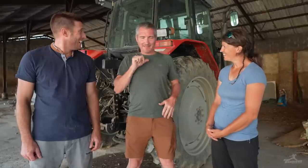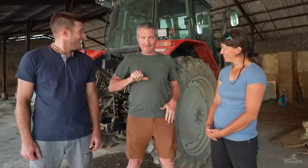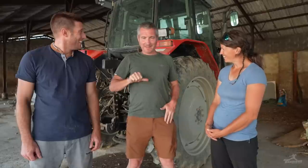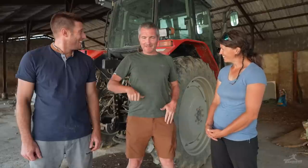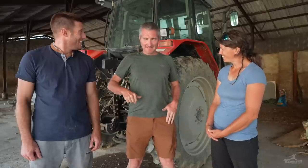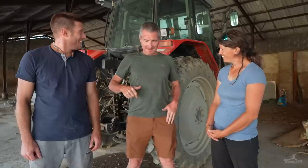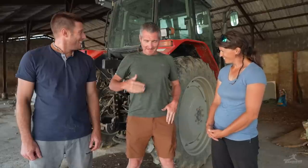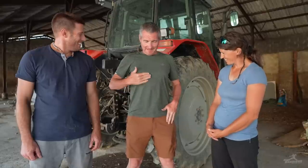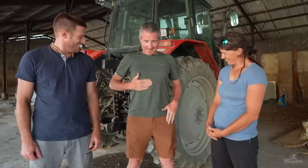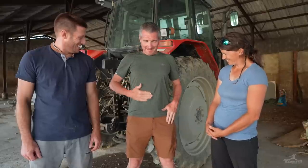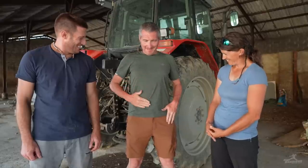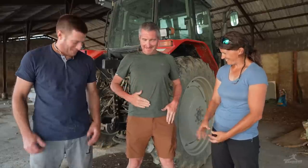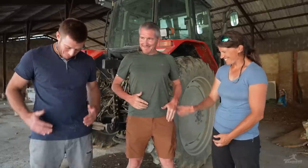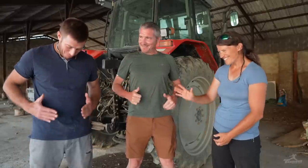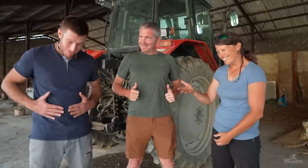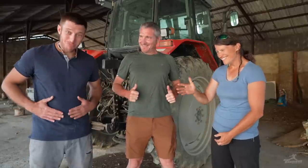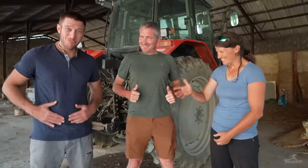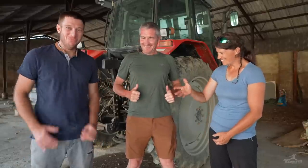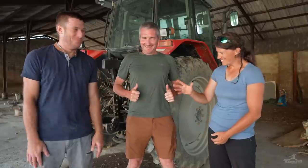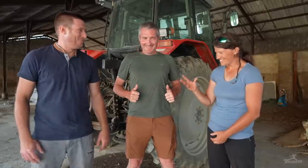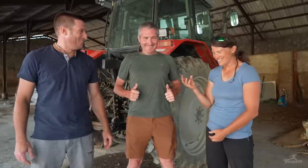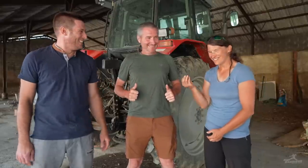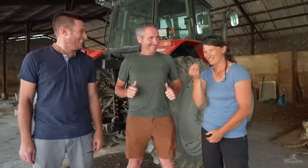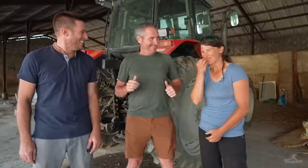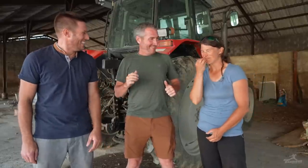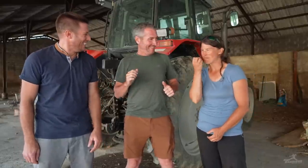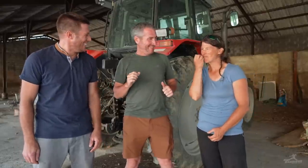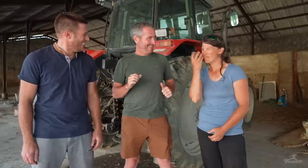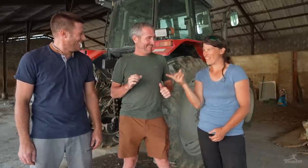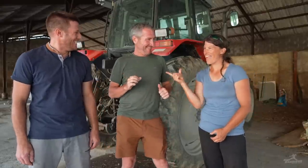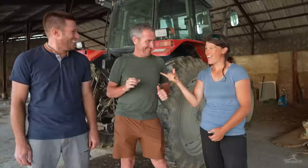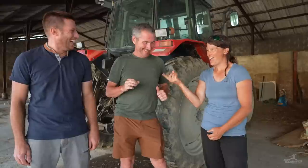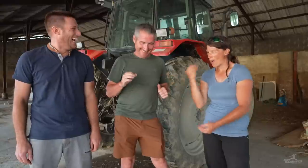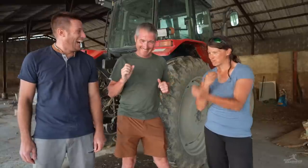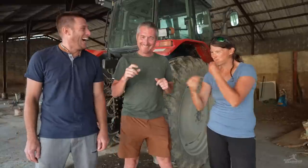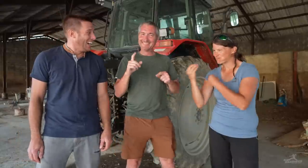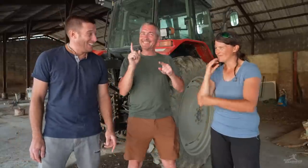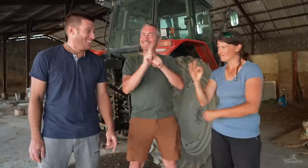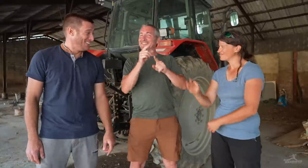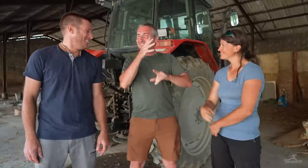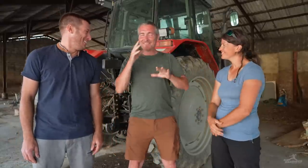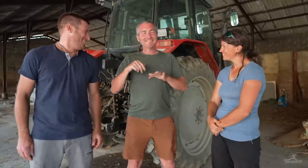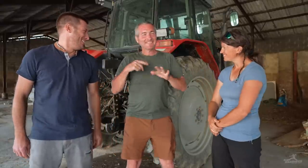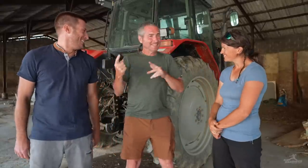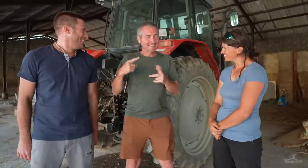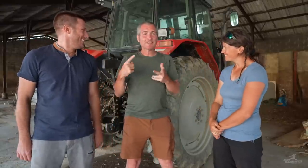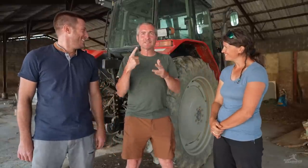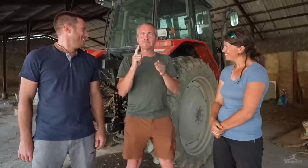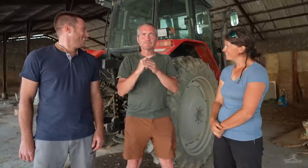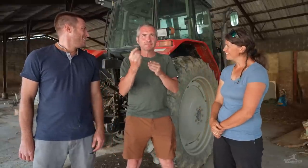I think my stomach is flatter now. Kinda, you did eat a lot! On this farm,